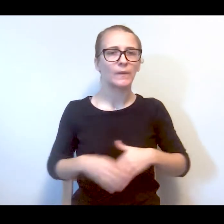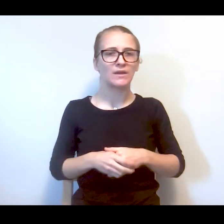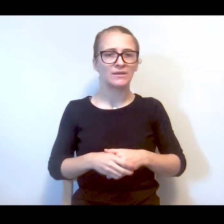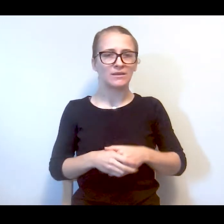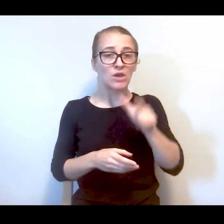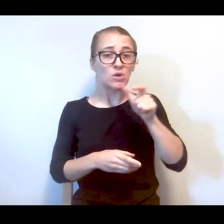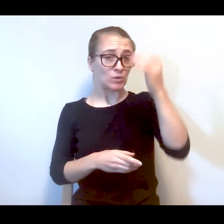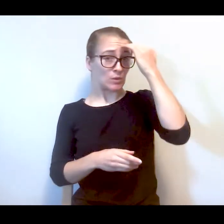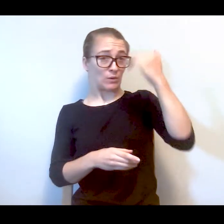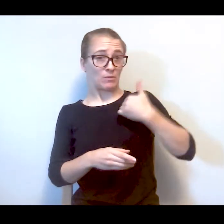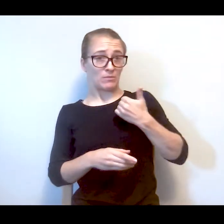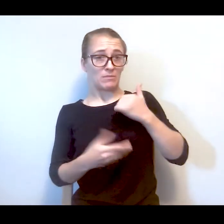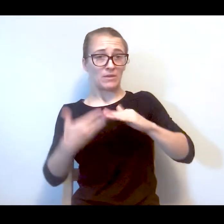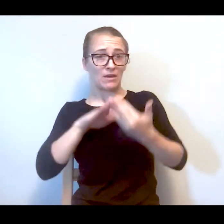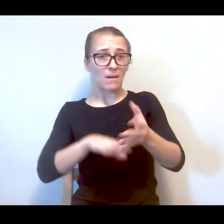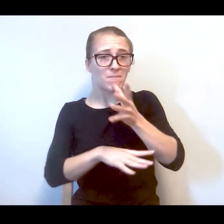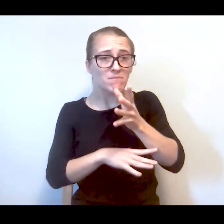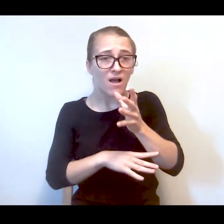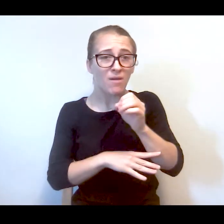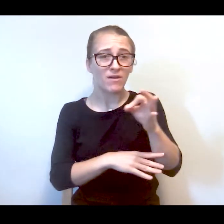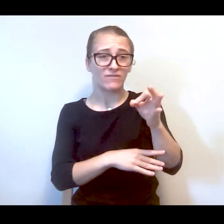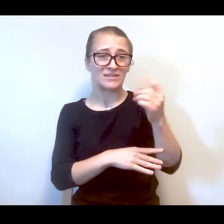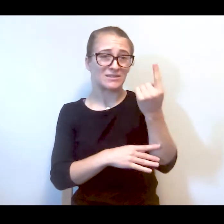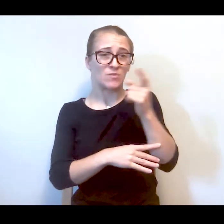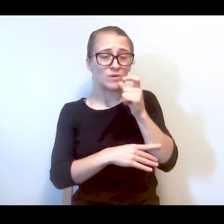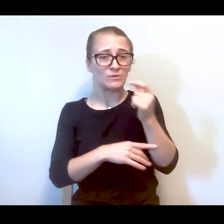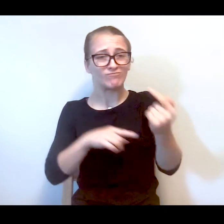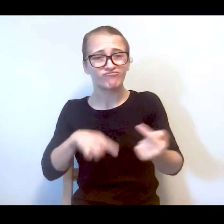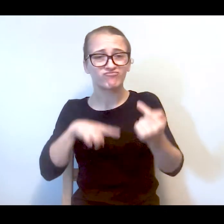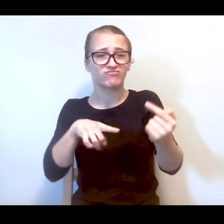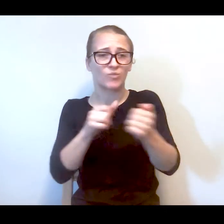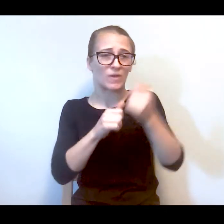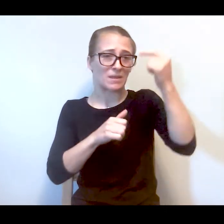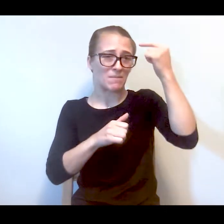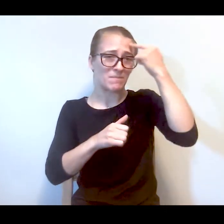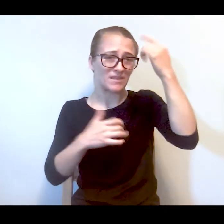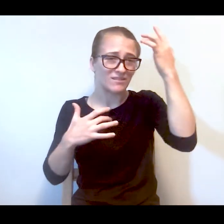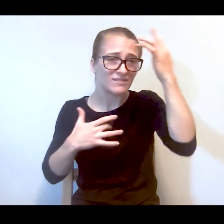helpful to me because who knew I would be a mother